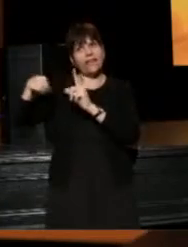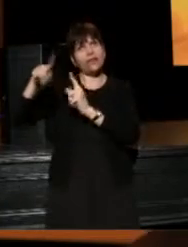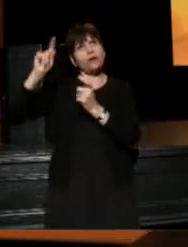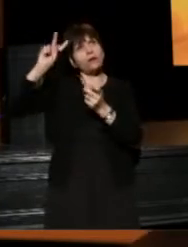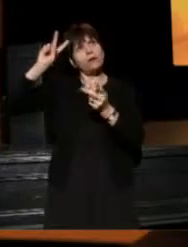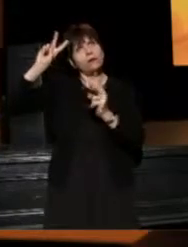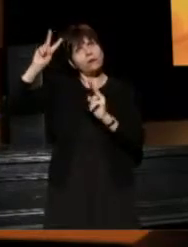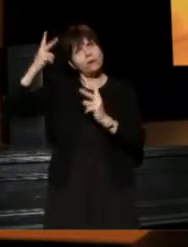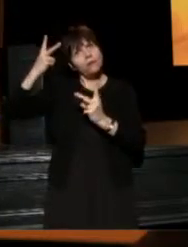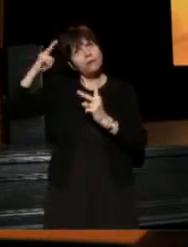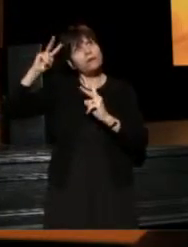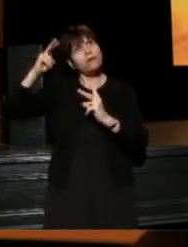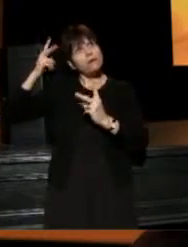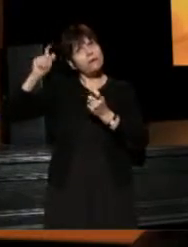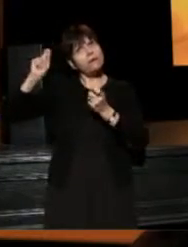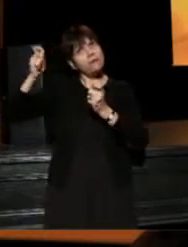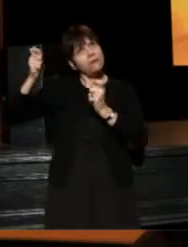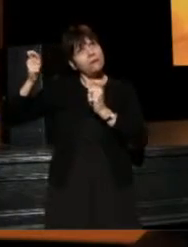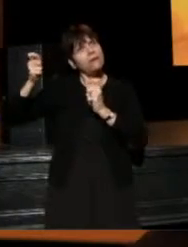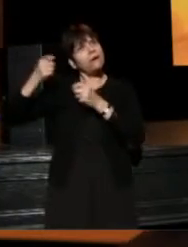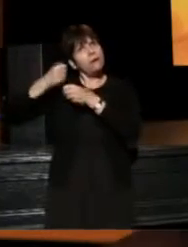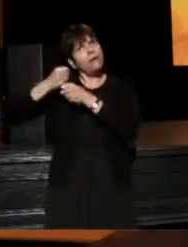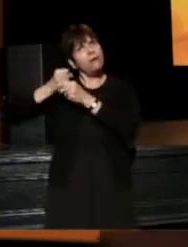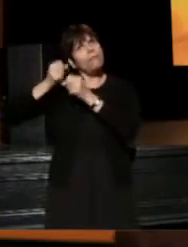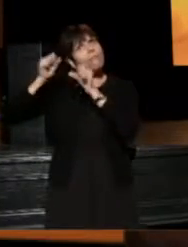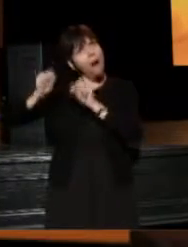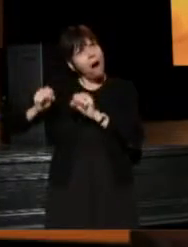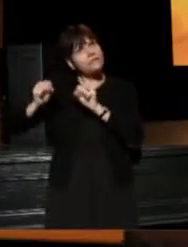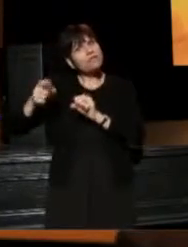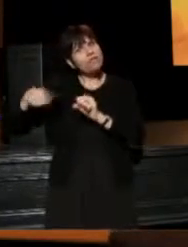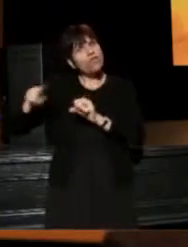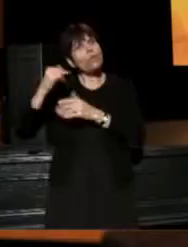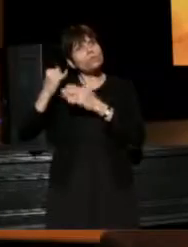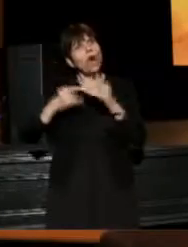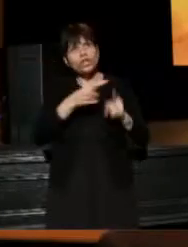make it possible for those artists to work.